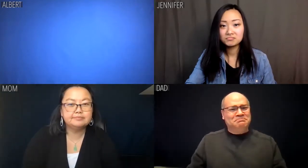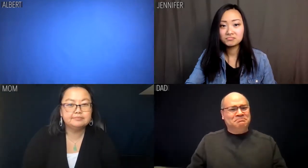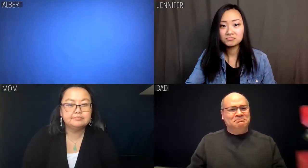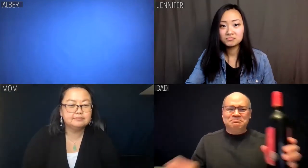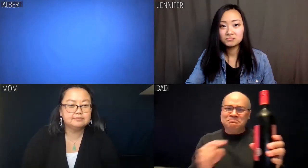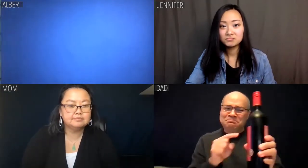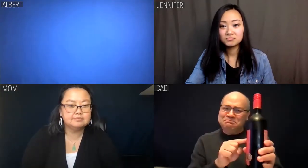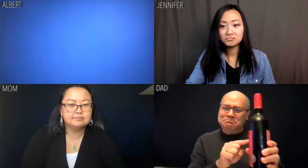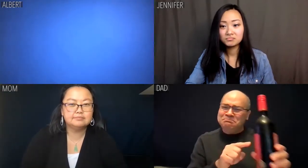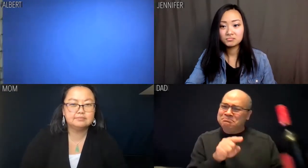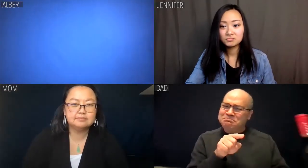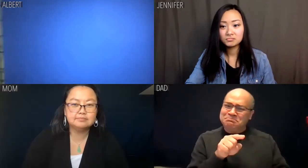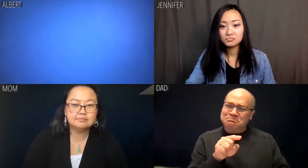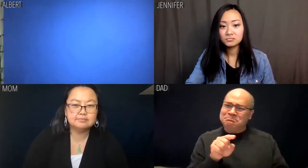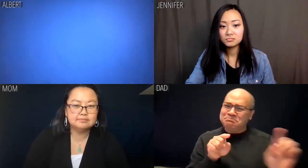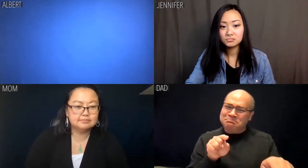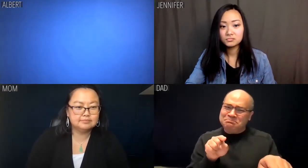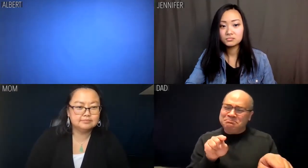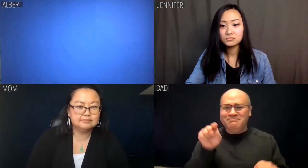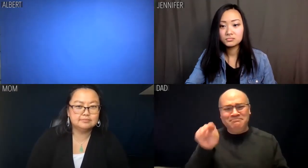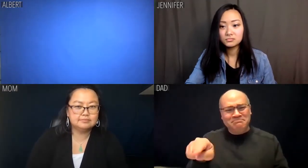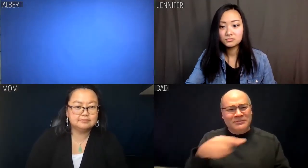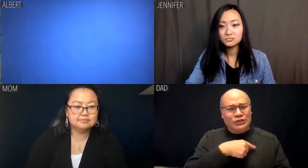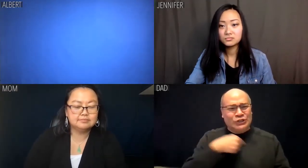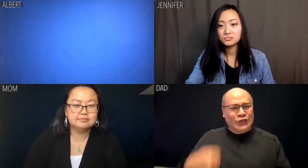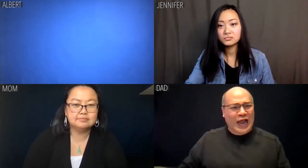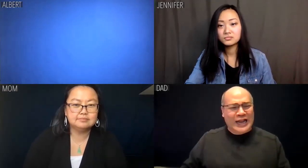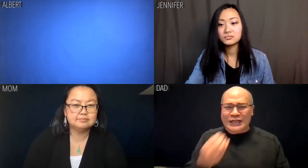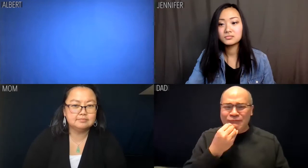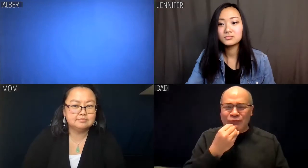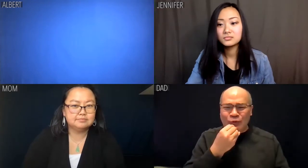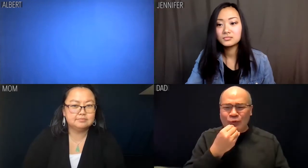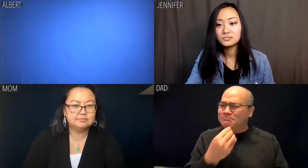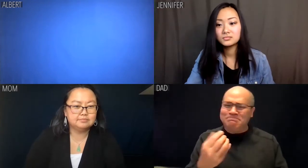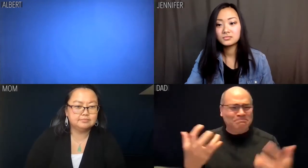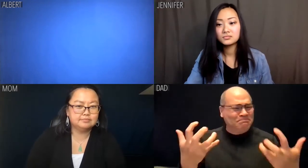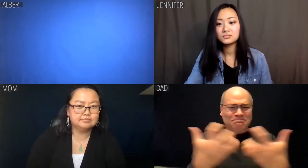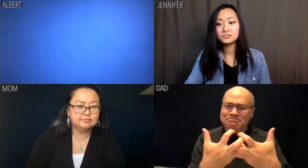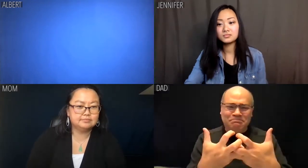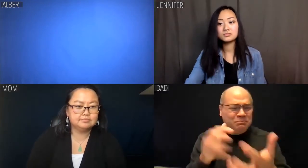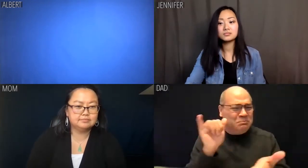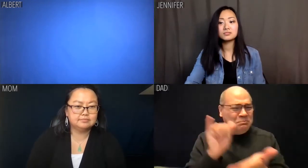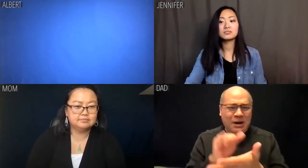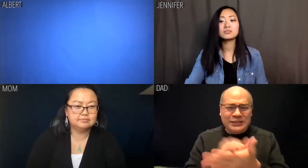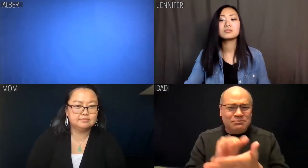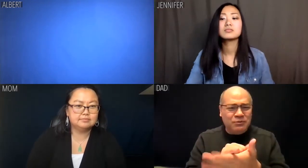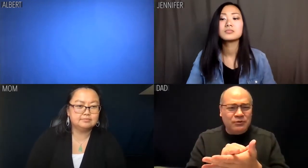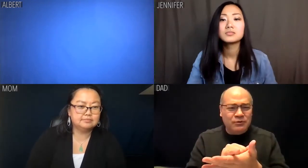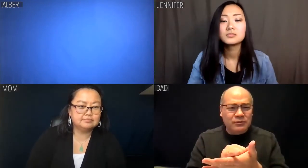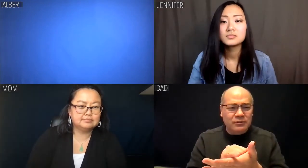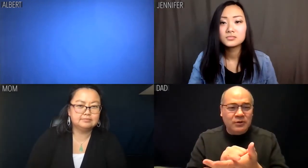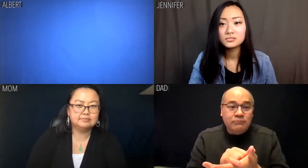Dad: Pairing wine with Chinese food is such an impossible task.